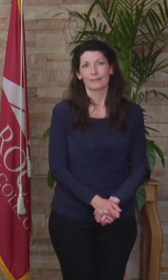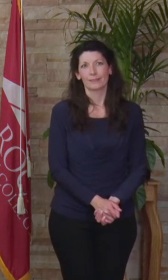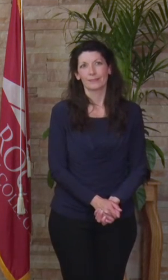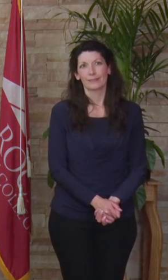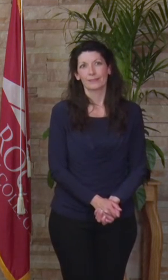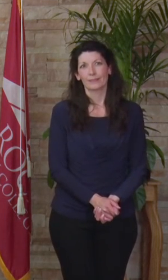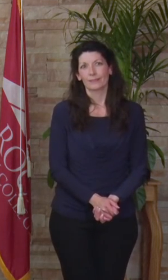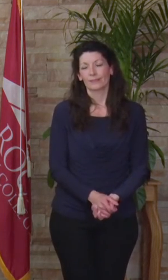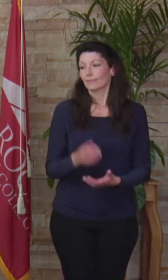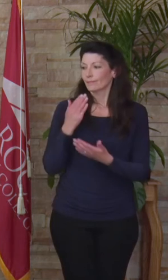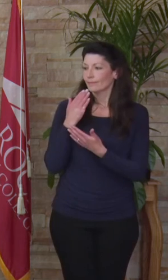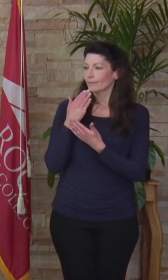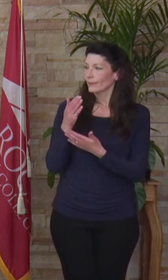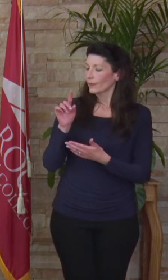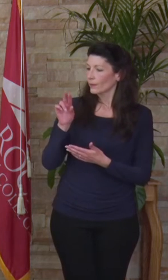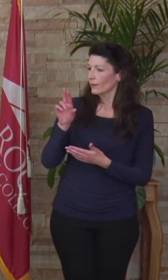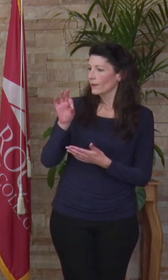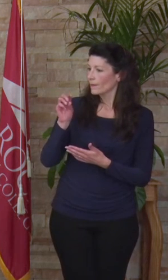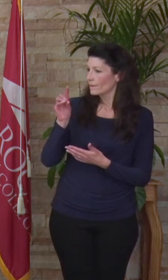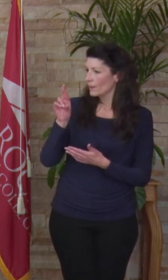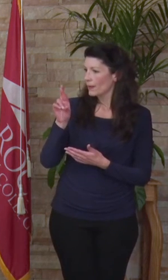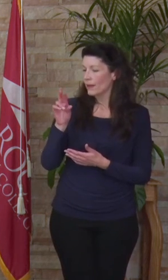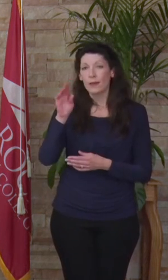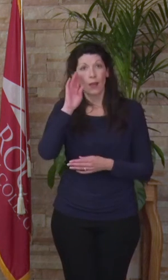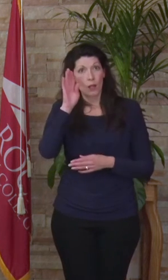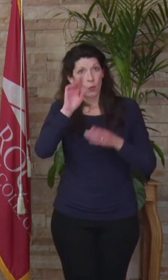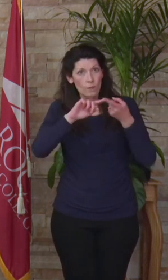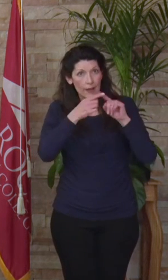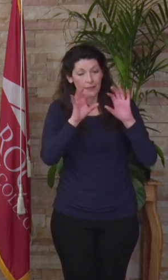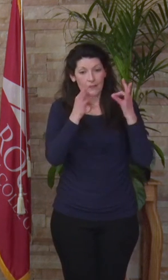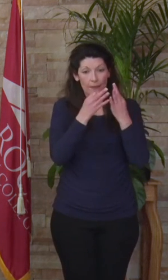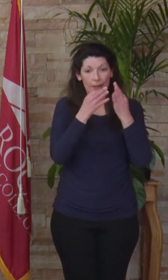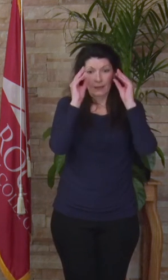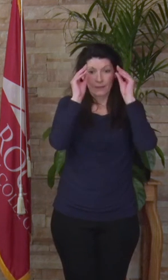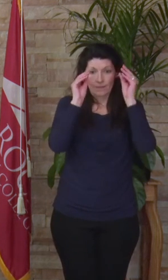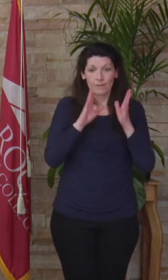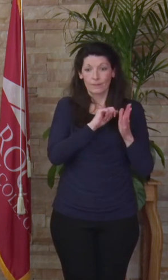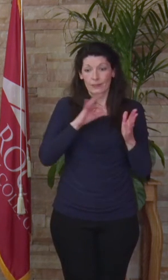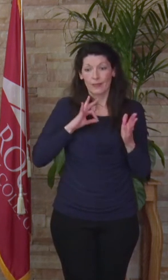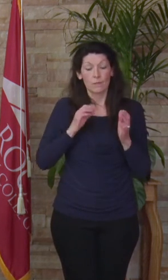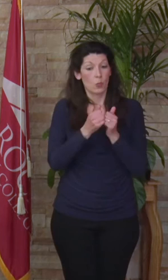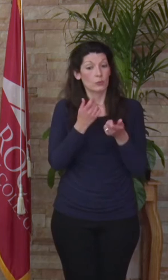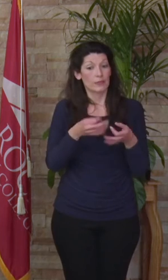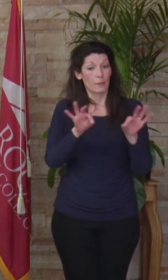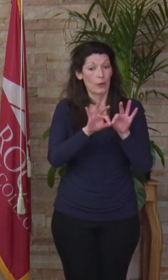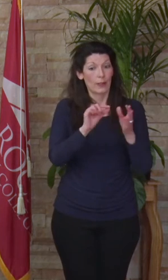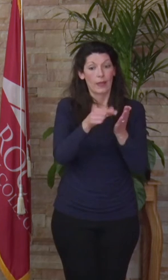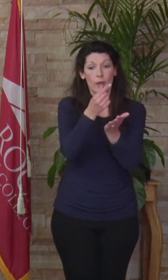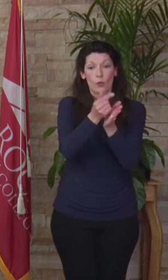[Ahmed] Thank you, Dr. Lisa. Hello friends, family, faculty, staff, and most important, graduates of 2021.